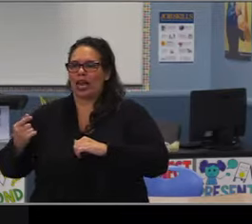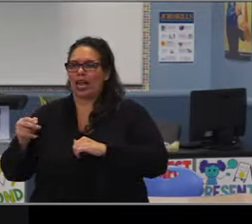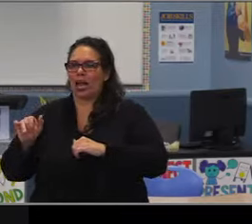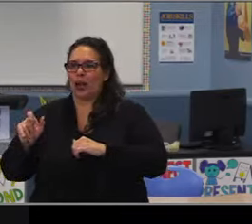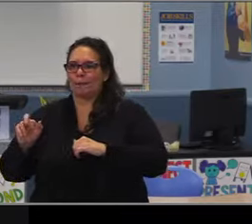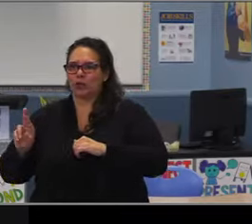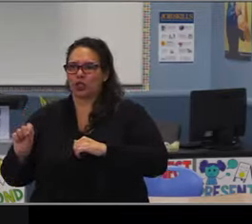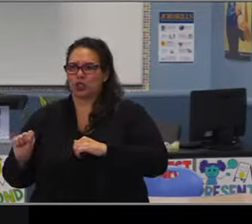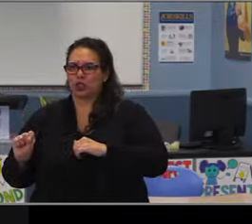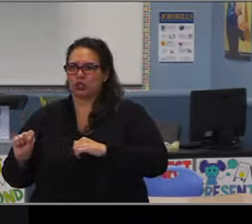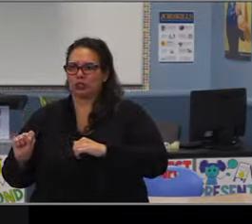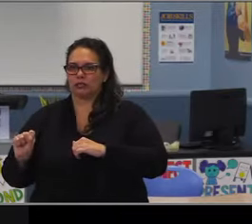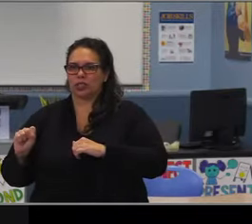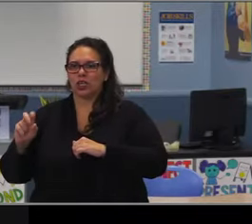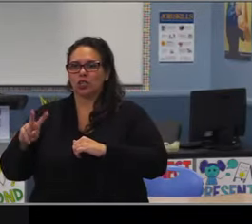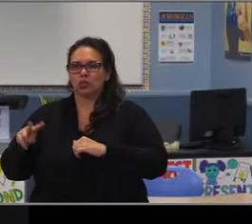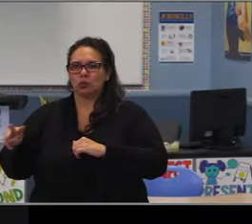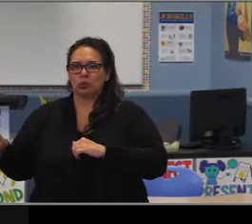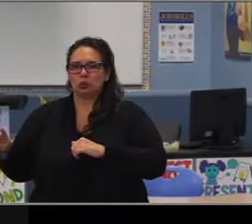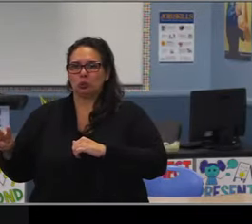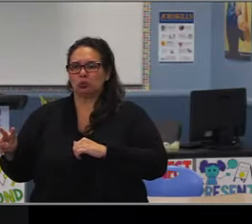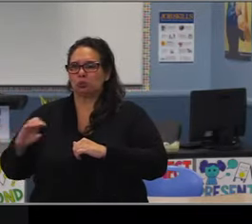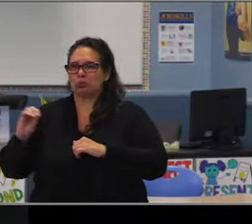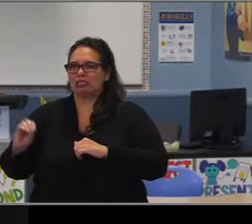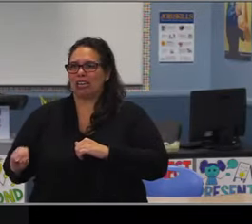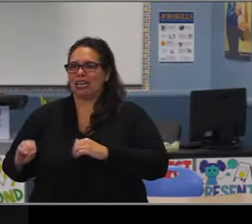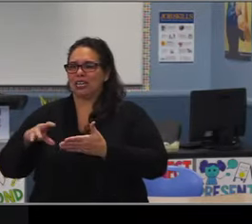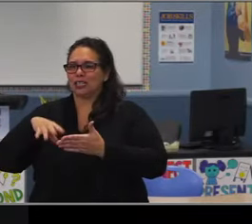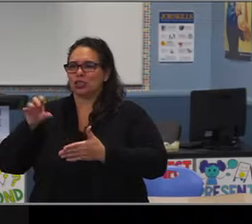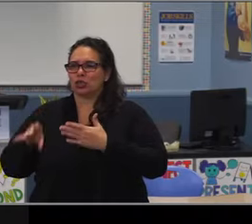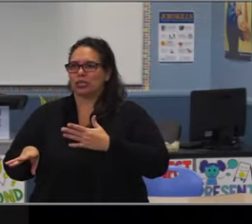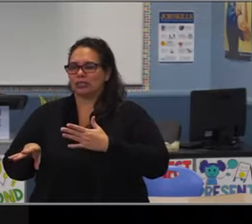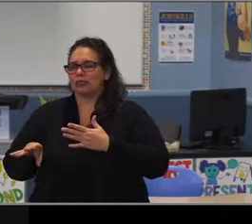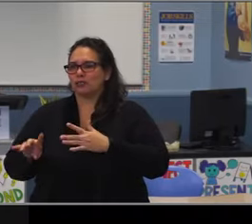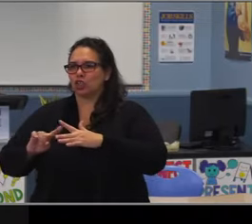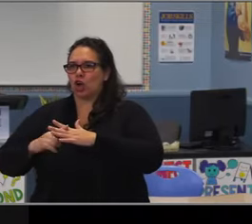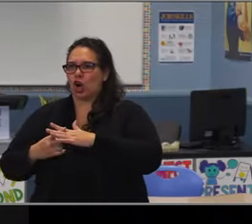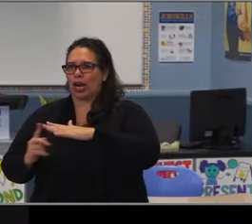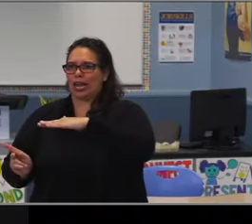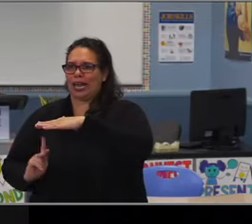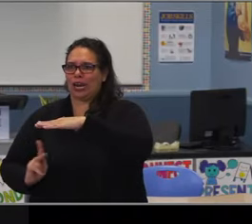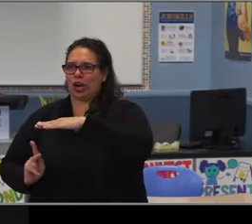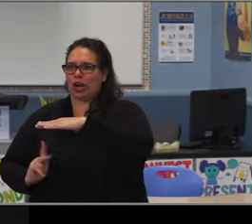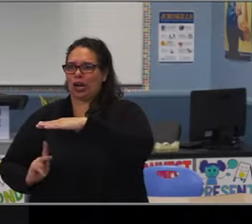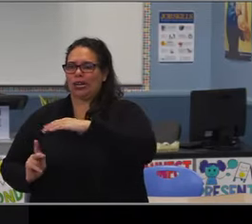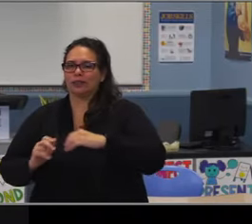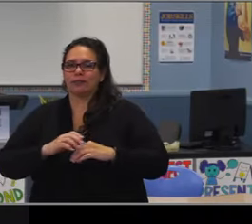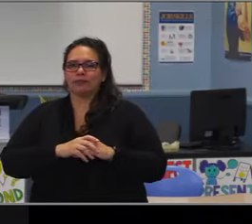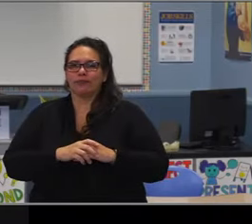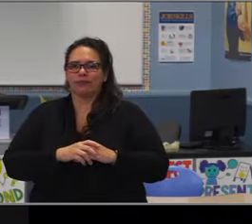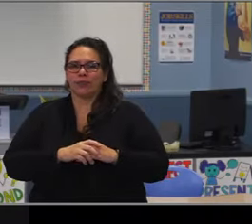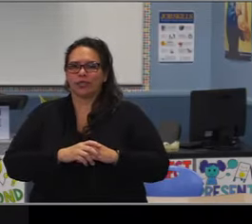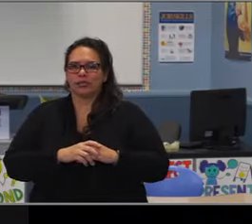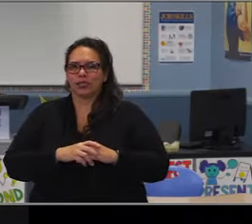We generally offer fewer electives in our K-8 schools, including fewer music sections. In most of our middle schools,